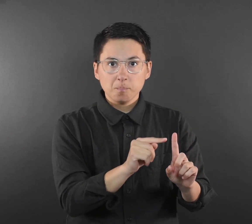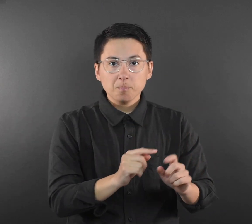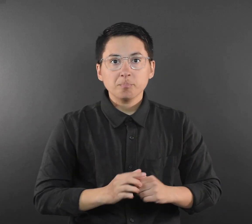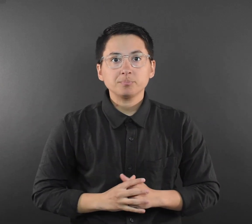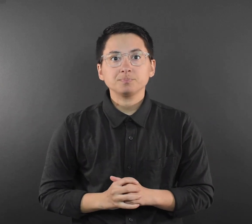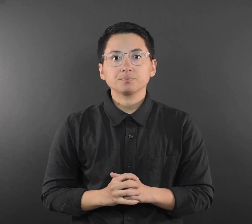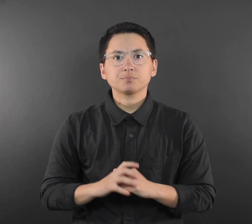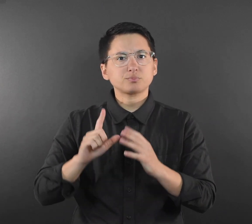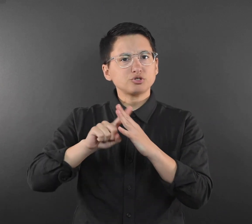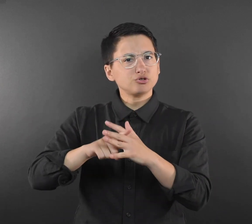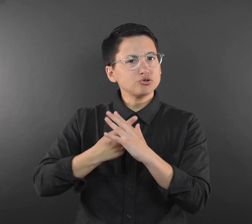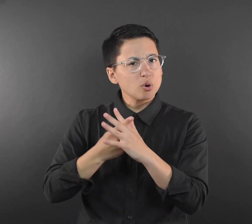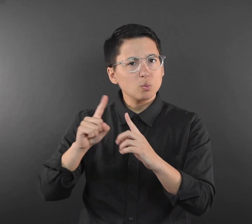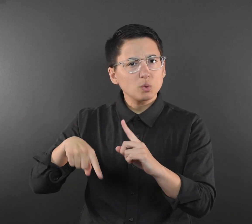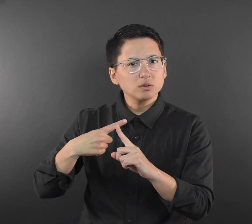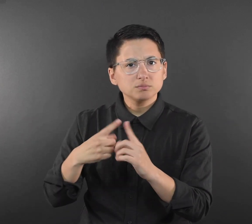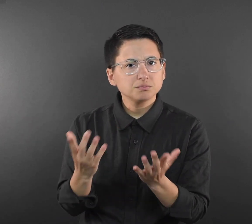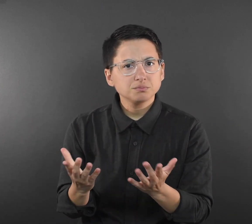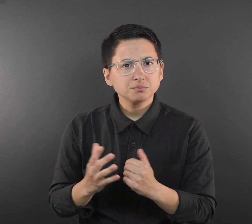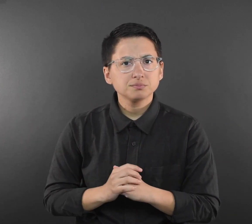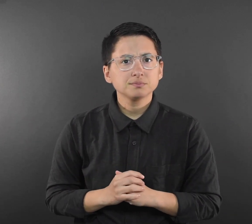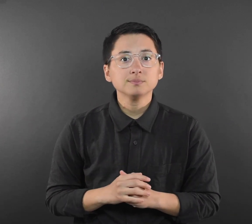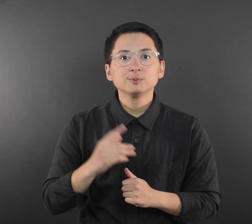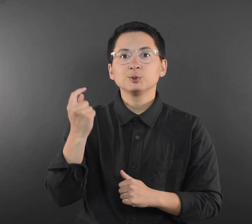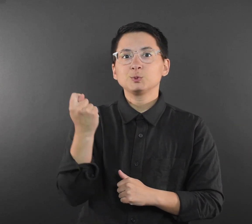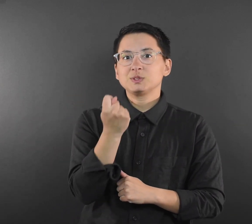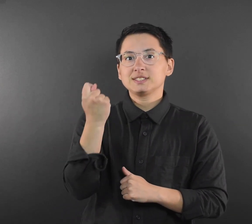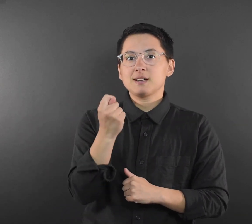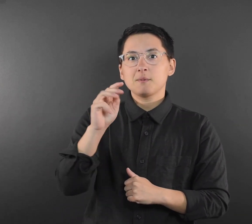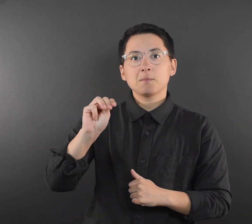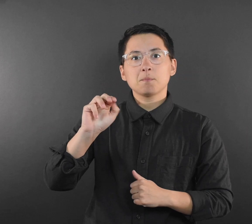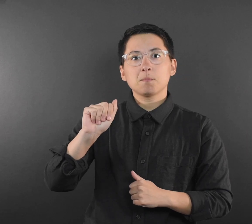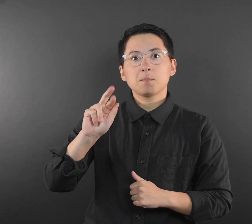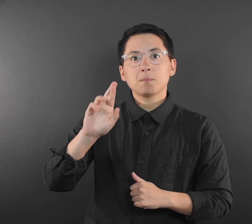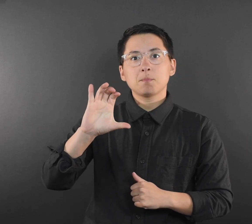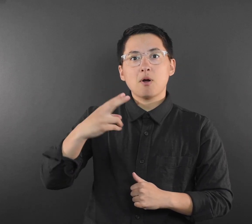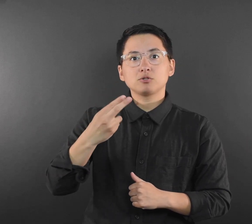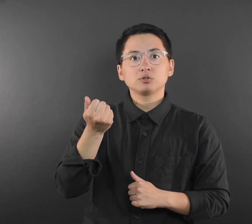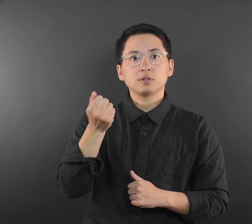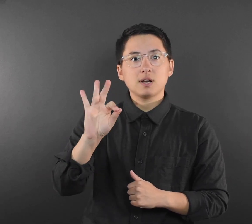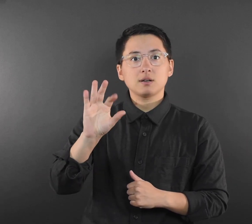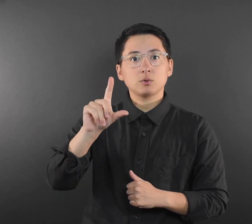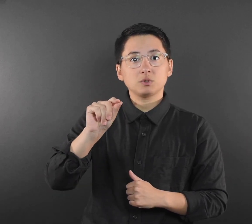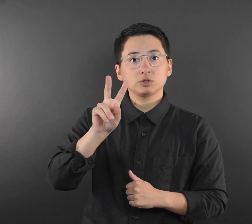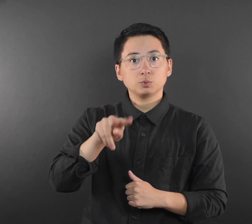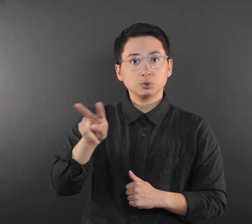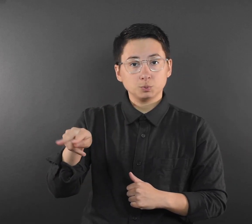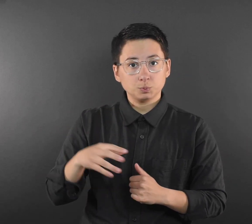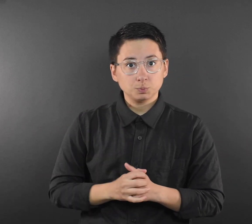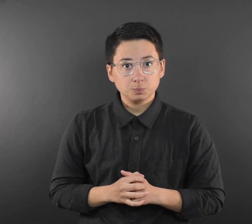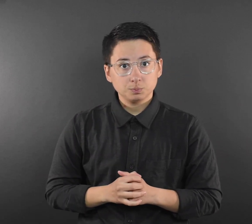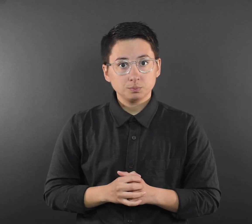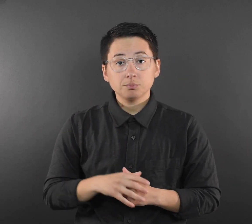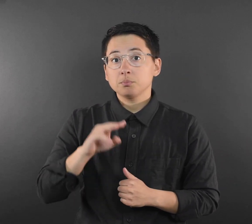Beginning Tuesday, March 29, 2022, people in Minnesota will be able to order two